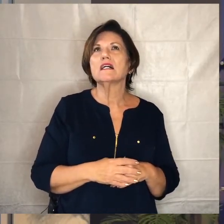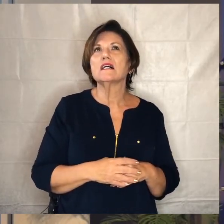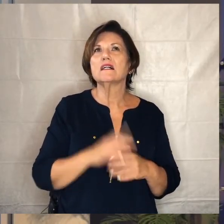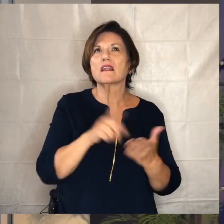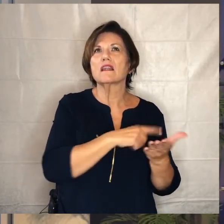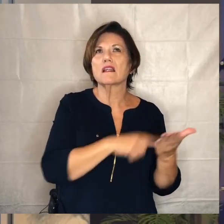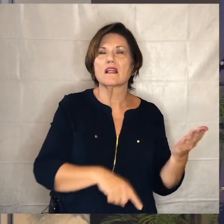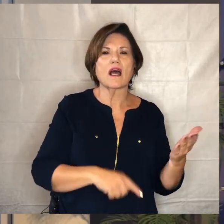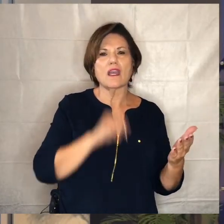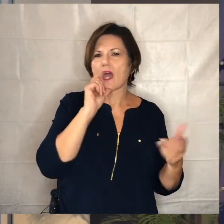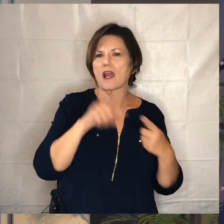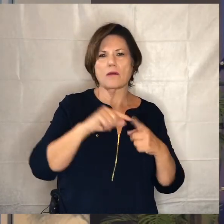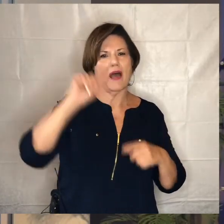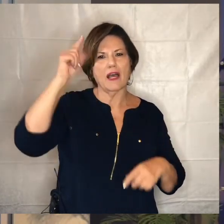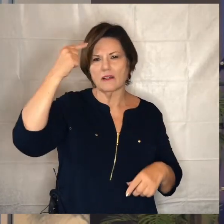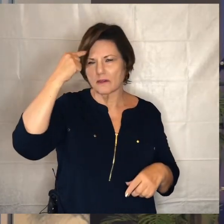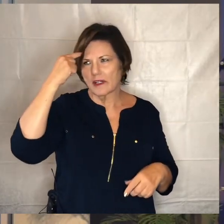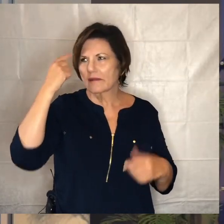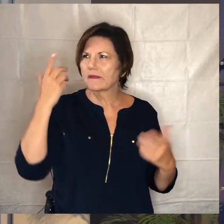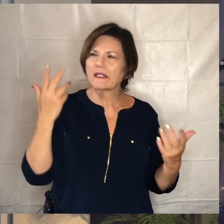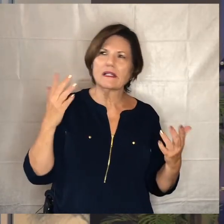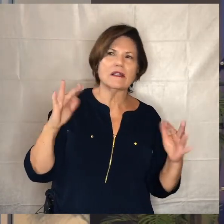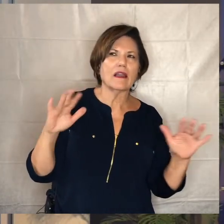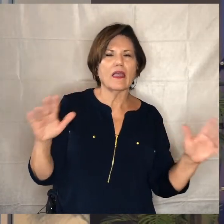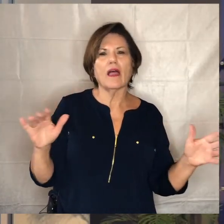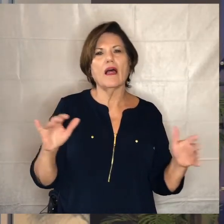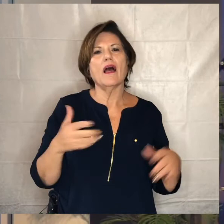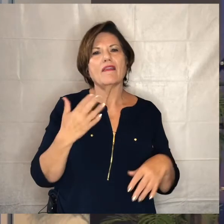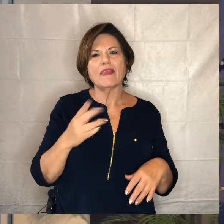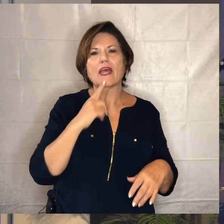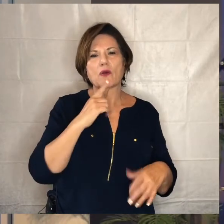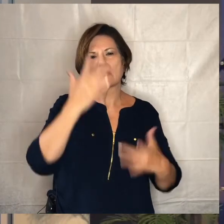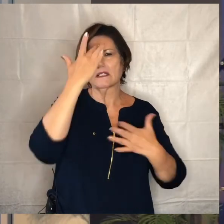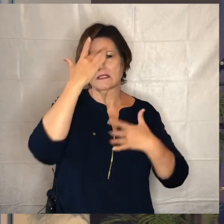about governments or principalities or anything else that there's a pandemic taking place